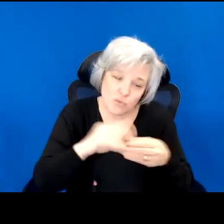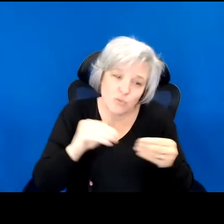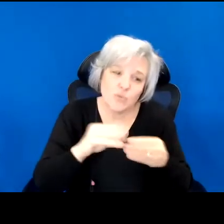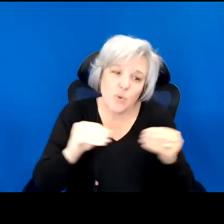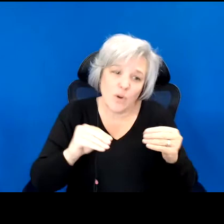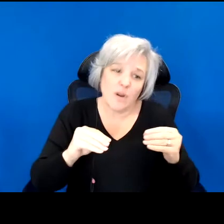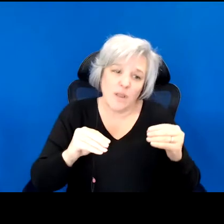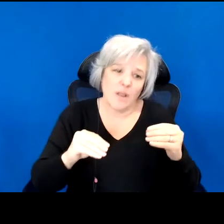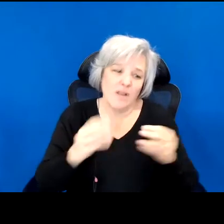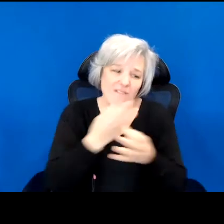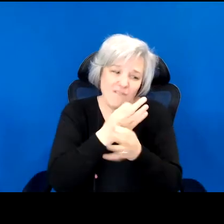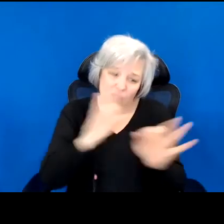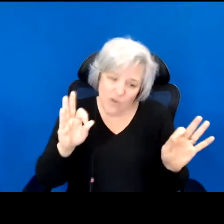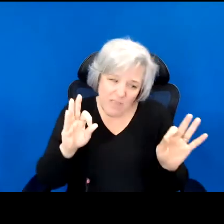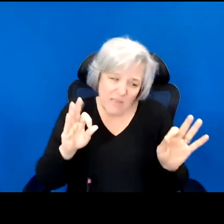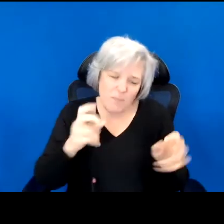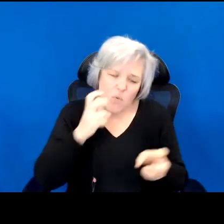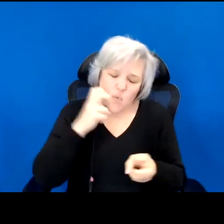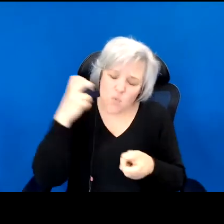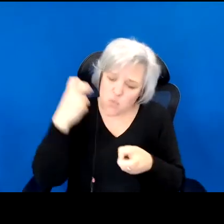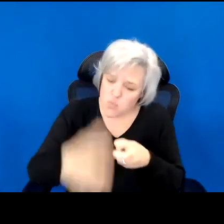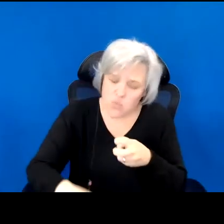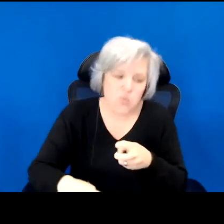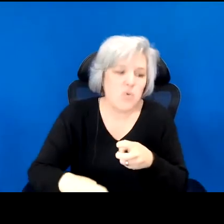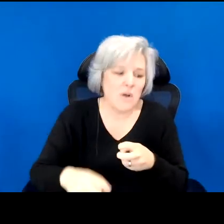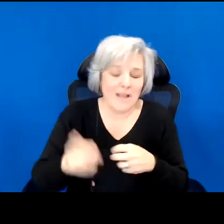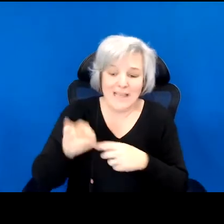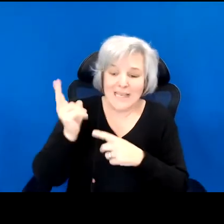freedom possible. It is a history that will not tell you how